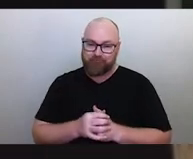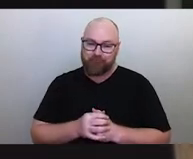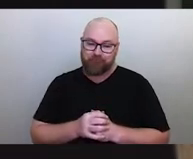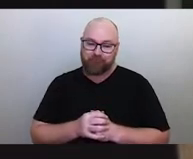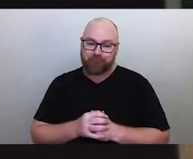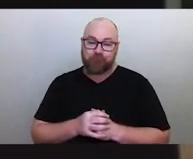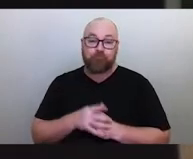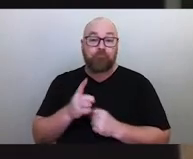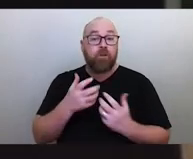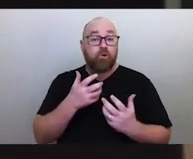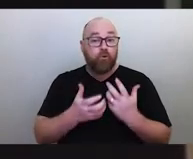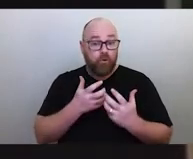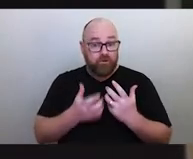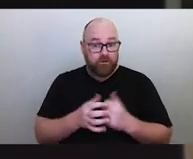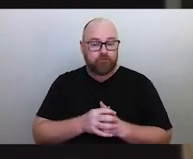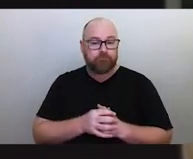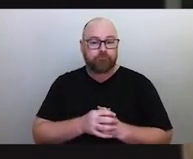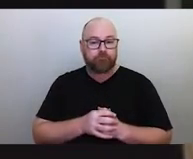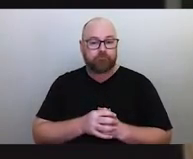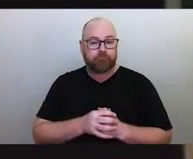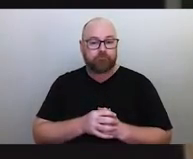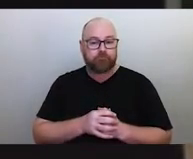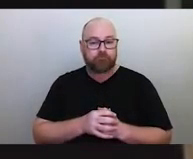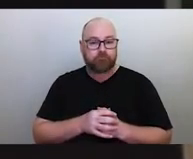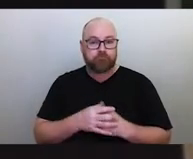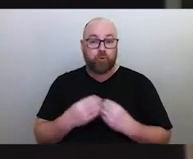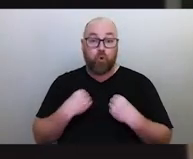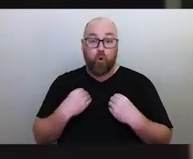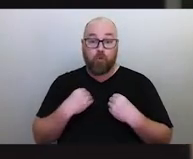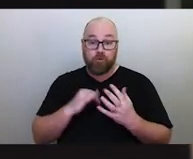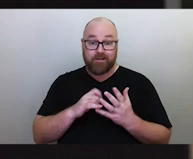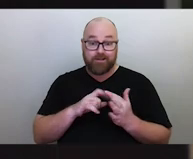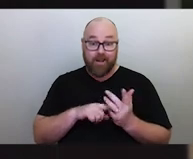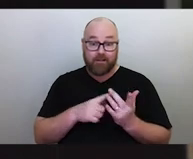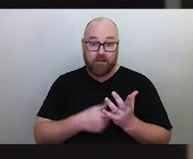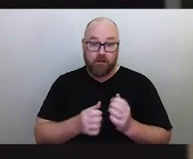universities and the corporate sector and in community.